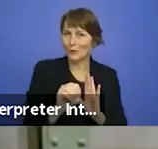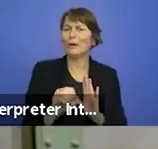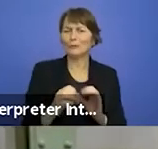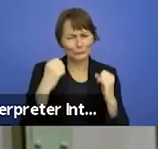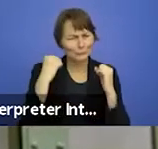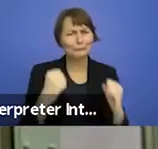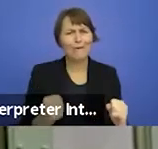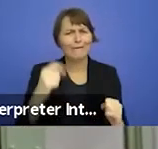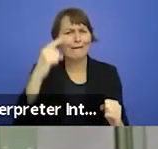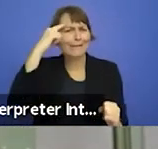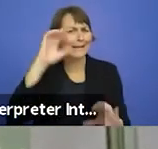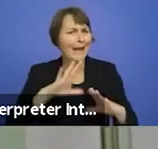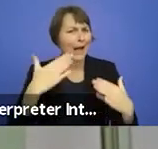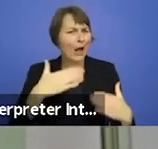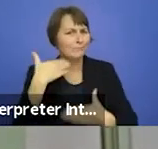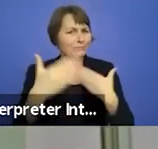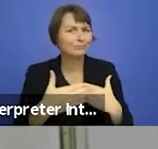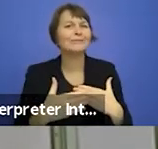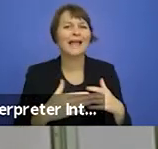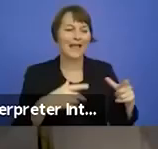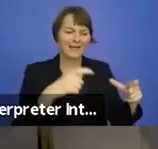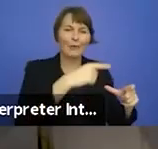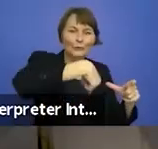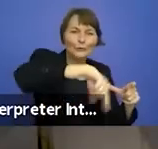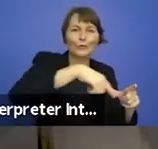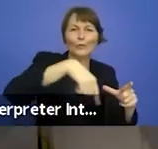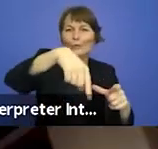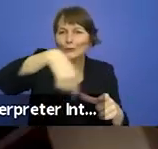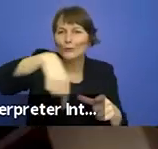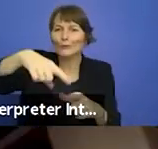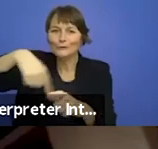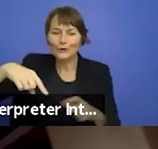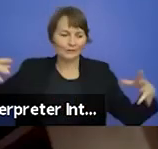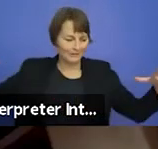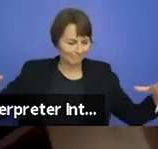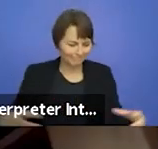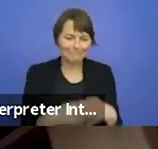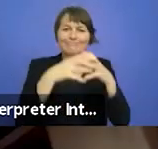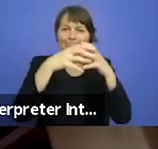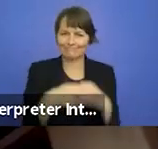constructing an intimate musical internal world in Peer Gynt for her collaborators and audiences.